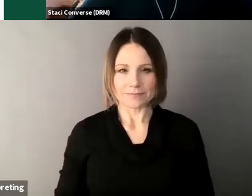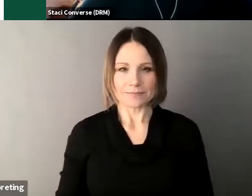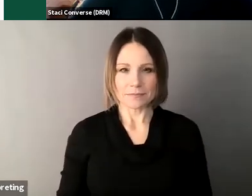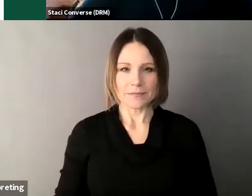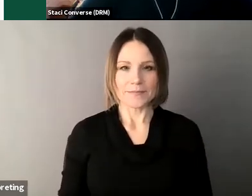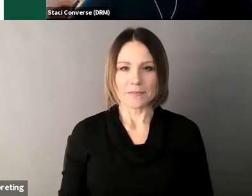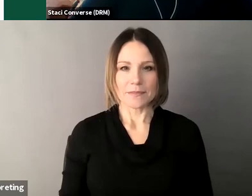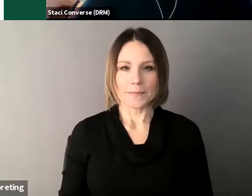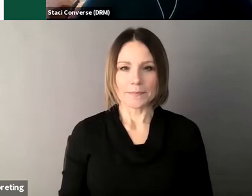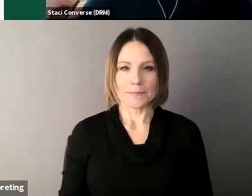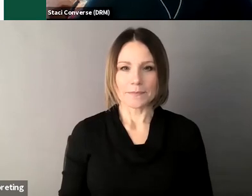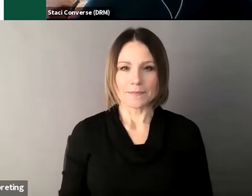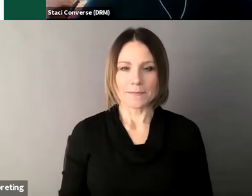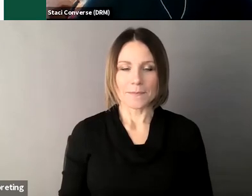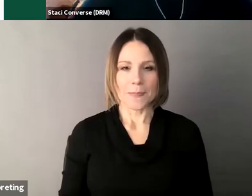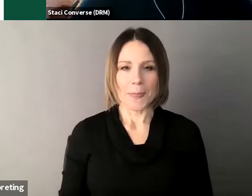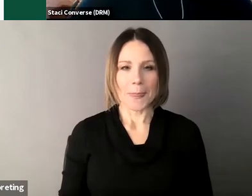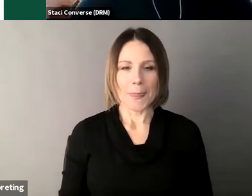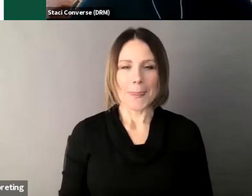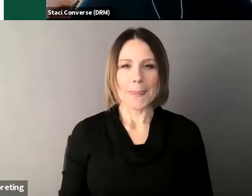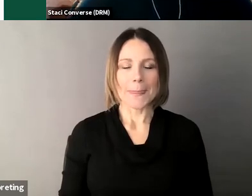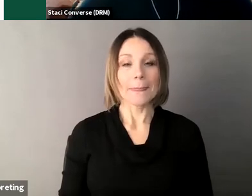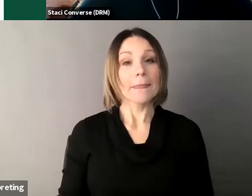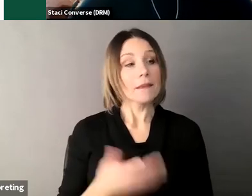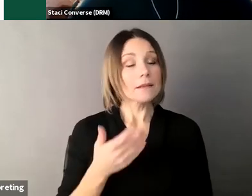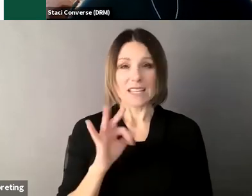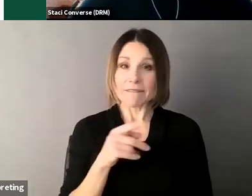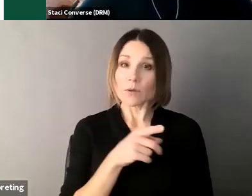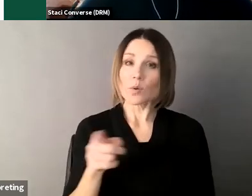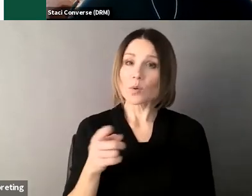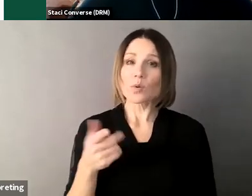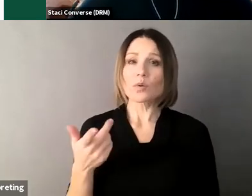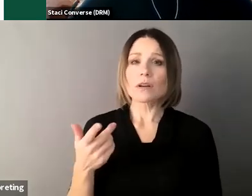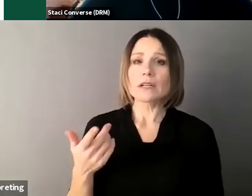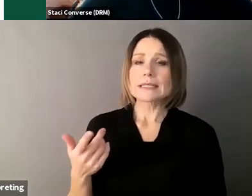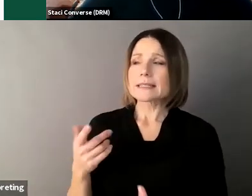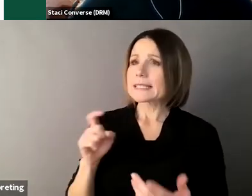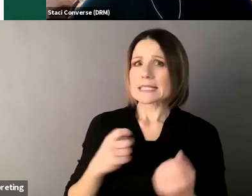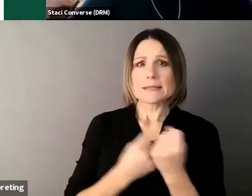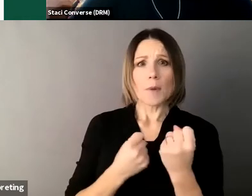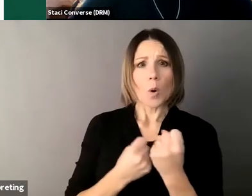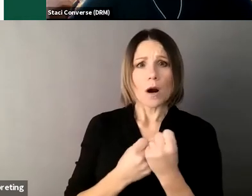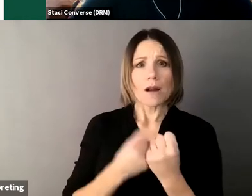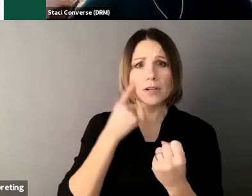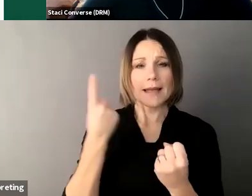so what kind of qualities would you look for when choosing a supporter honest bossy